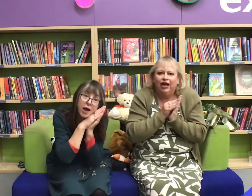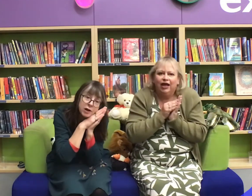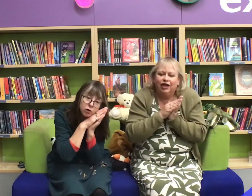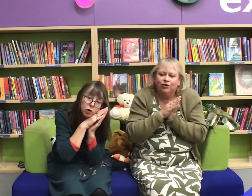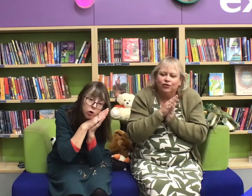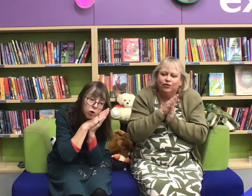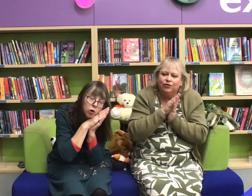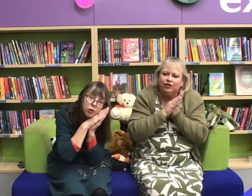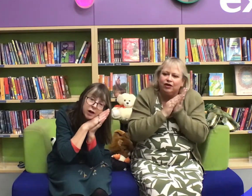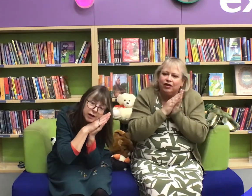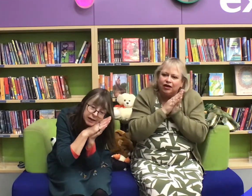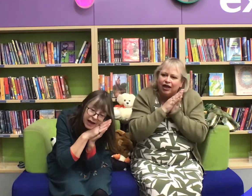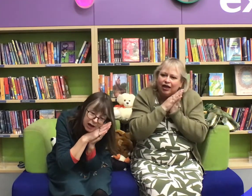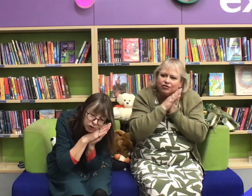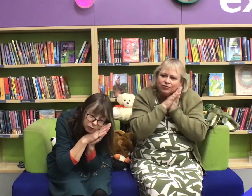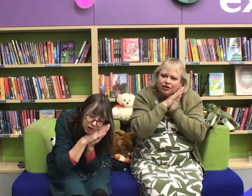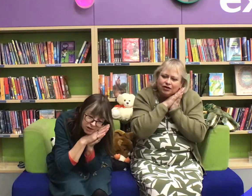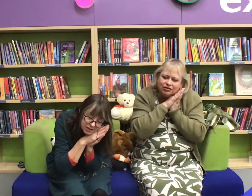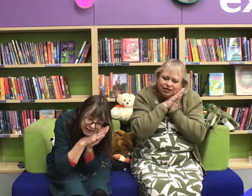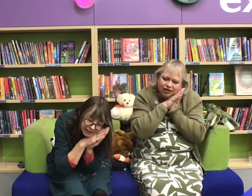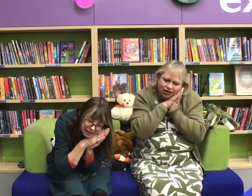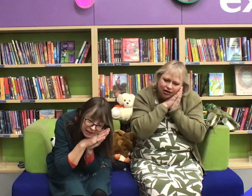When all the cows were sleeping